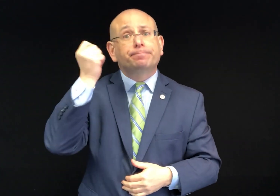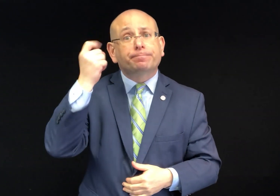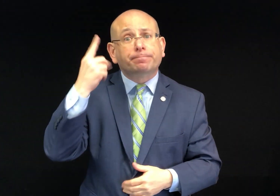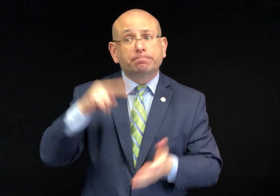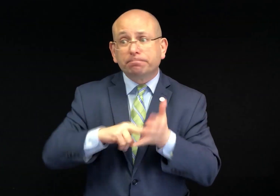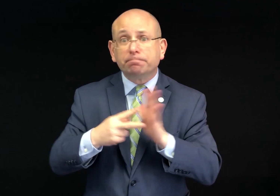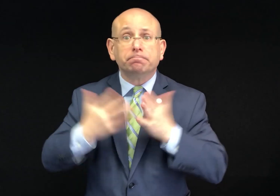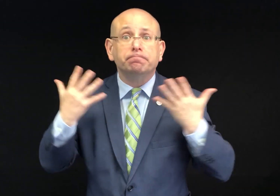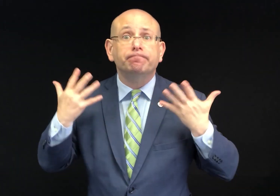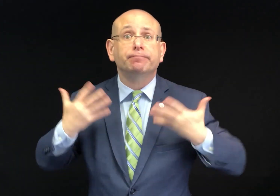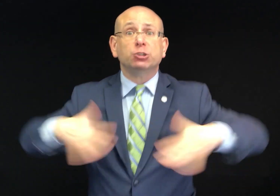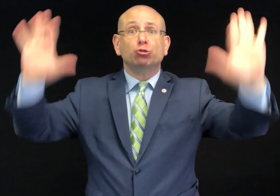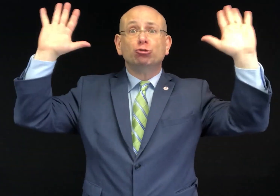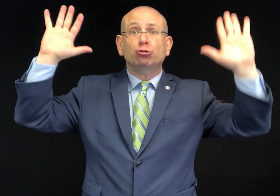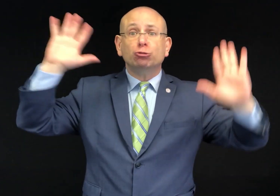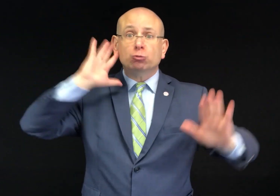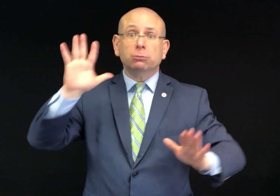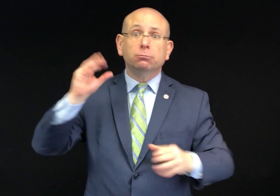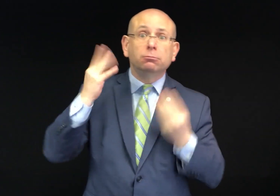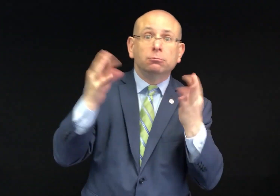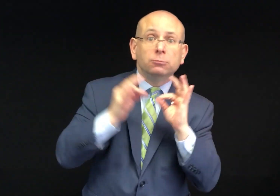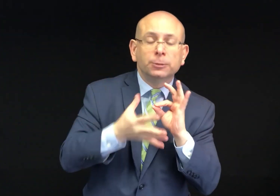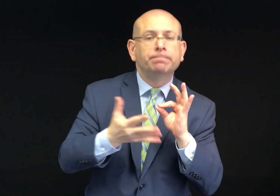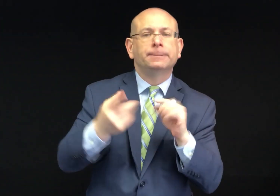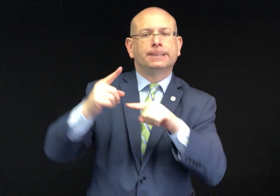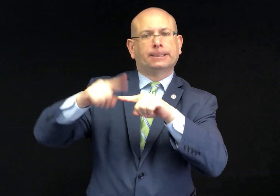This doesn't mean the lawsuit is over.